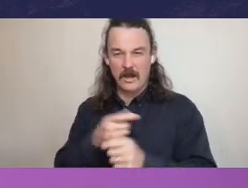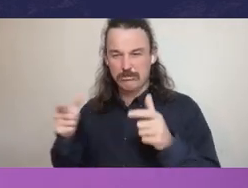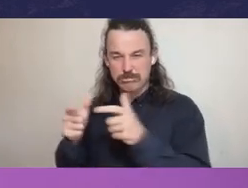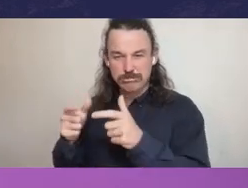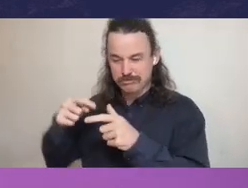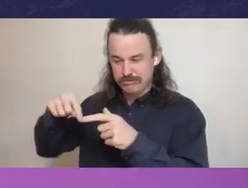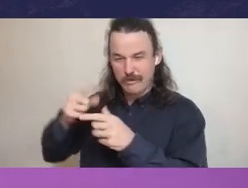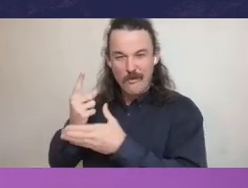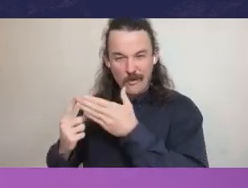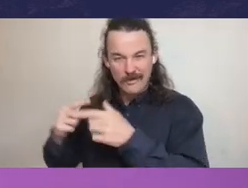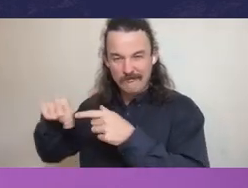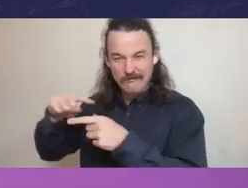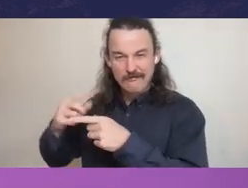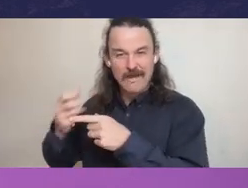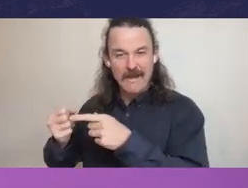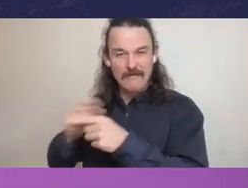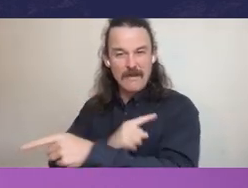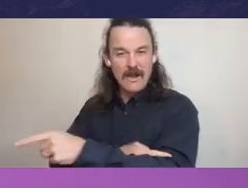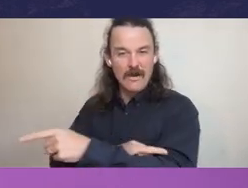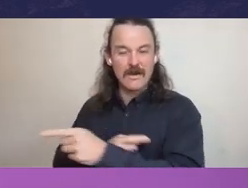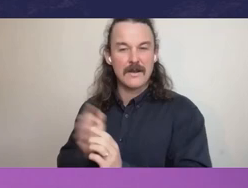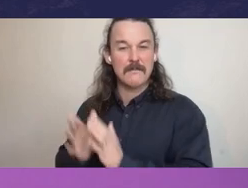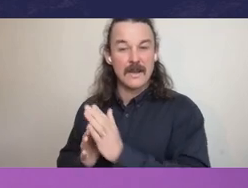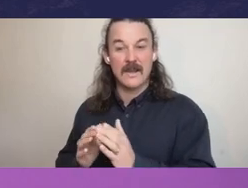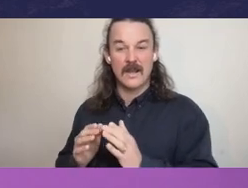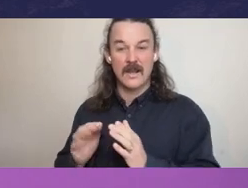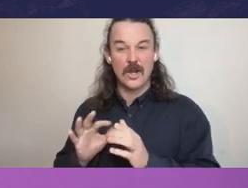or distortion in responsibility between the leader and their ministers,